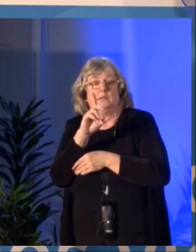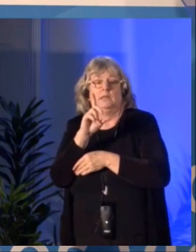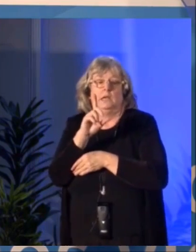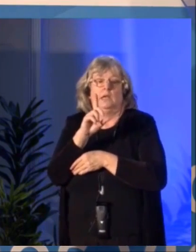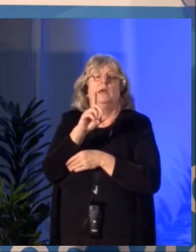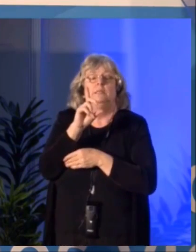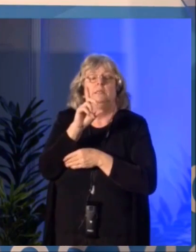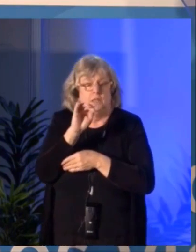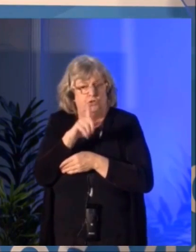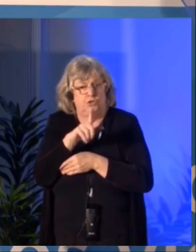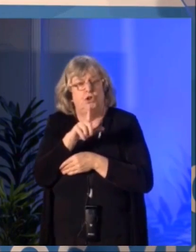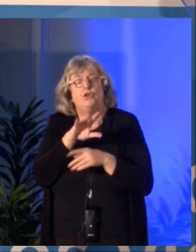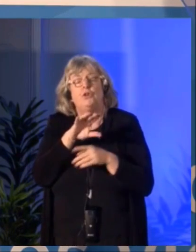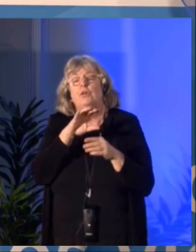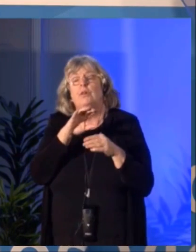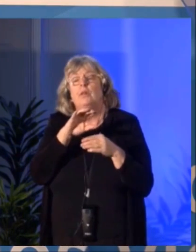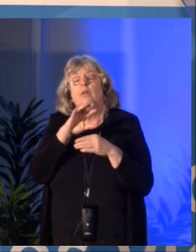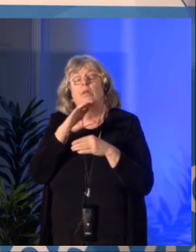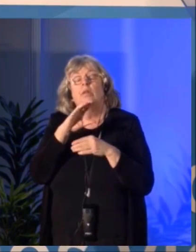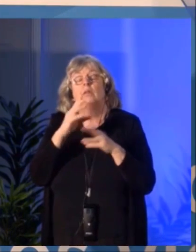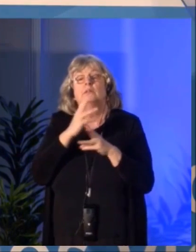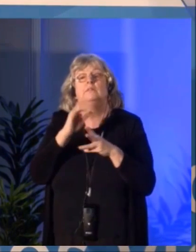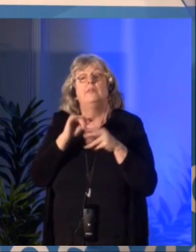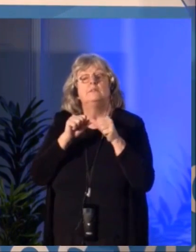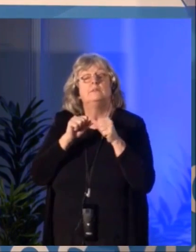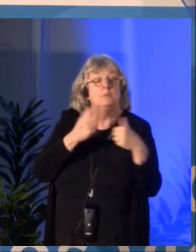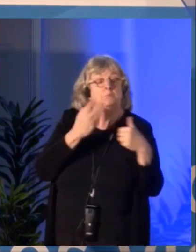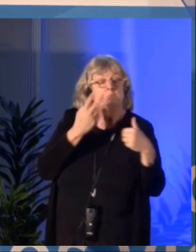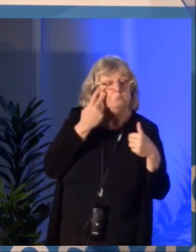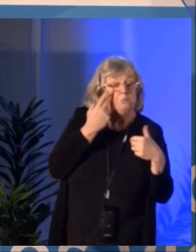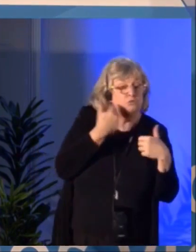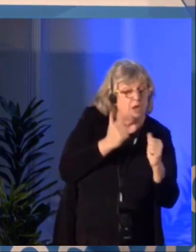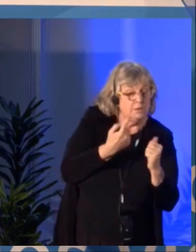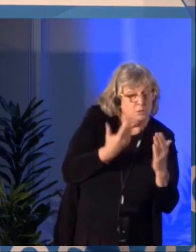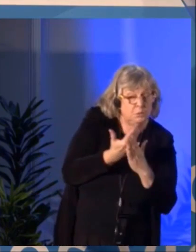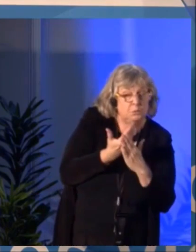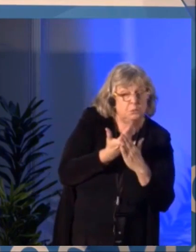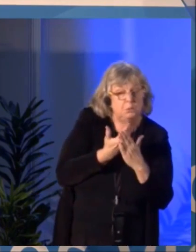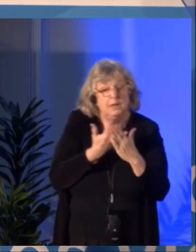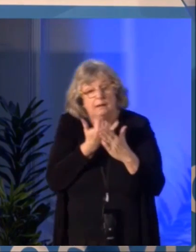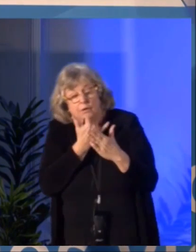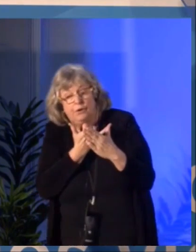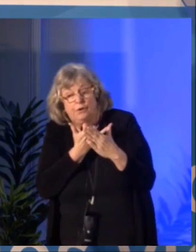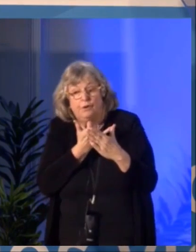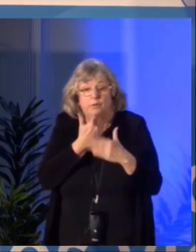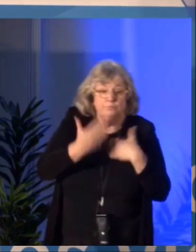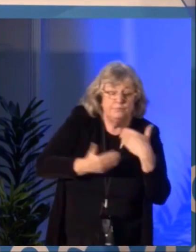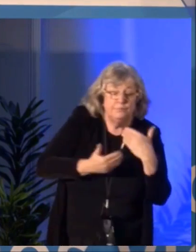to explain the fund in more details and to invite submissions. [ French Language Being Spoken ]